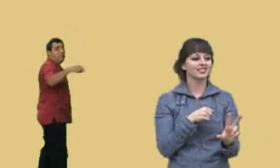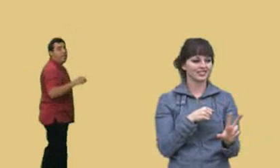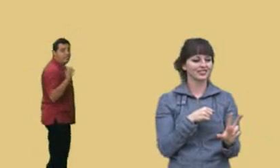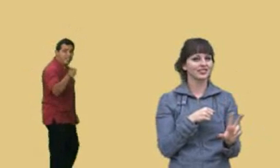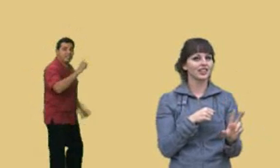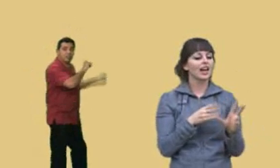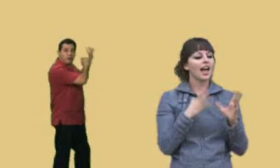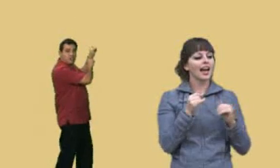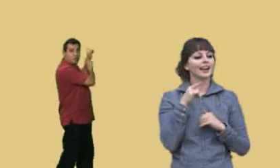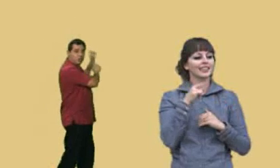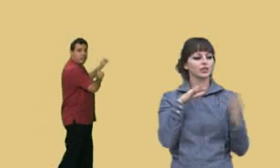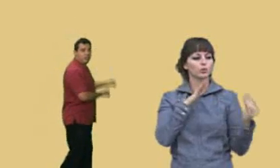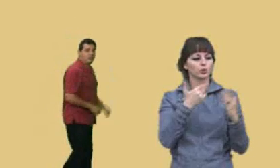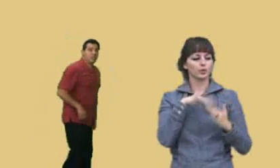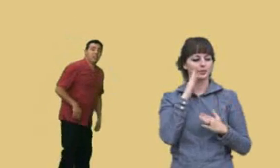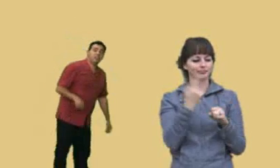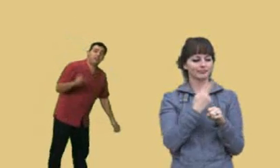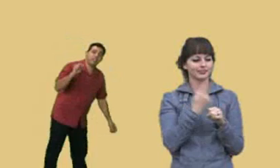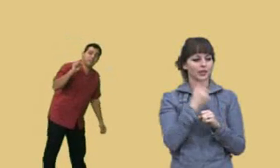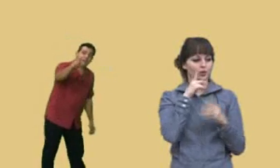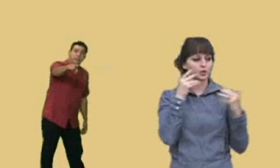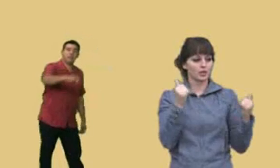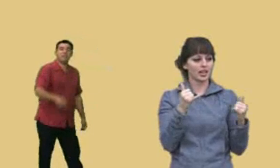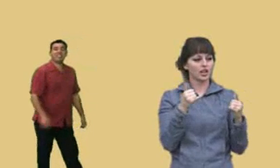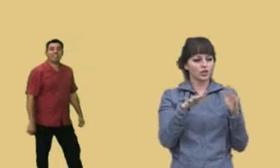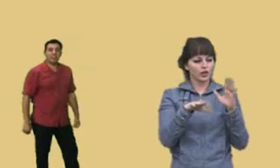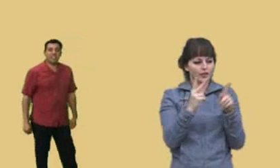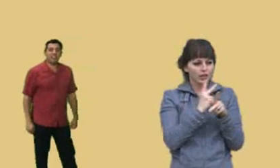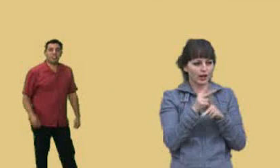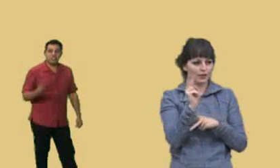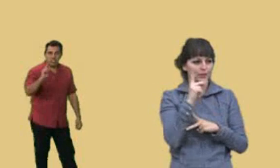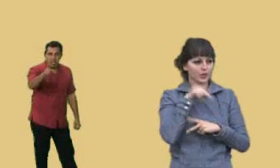And this is the approach that we're going to use to find the volume of this staircase shape.